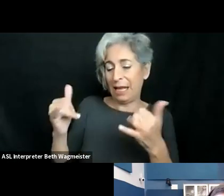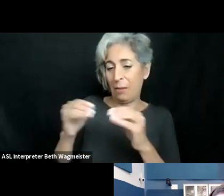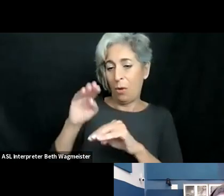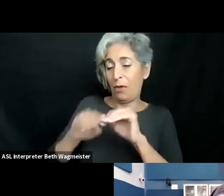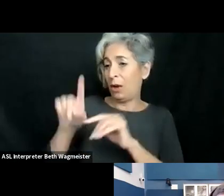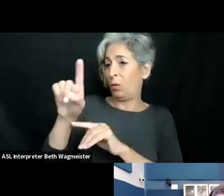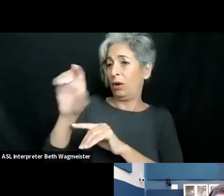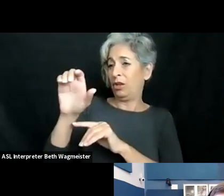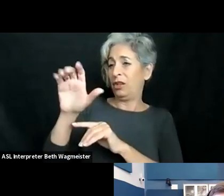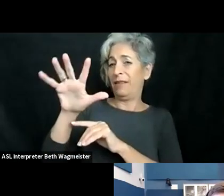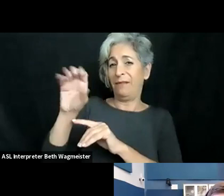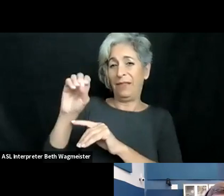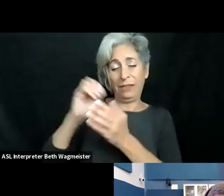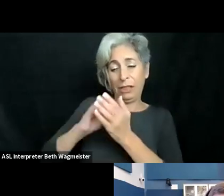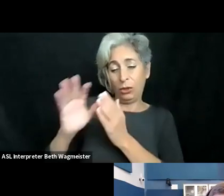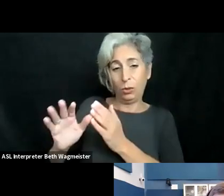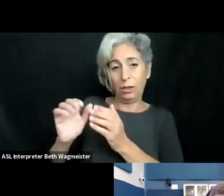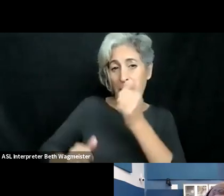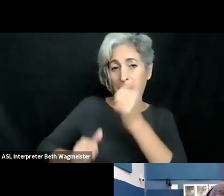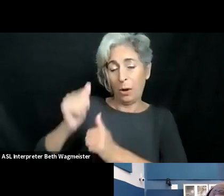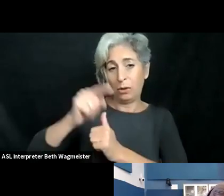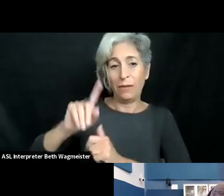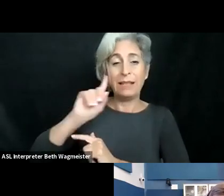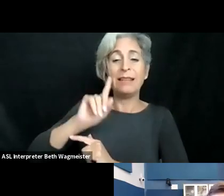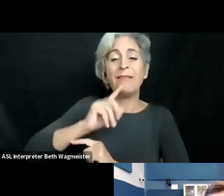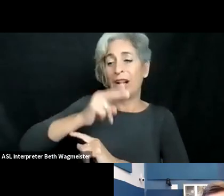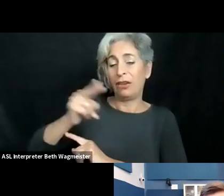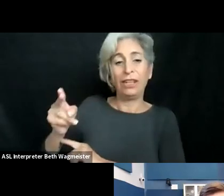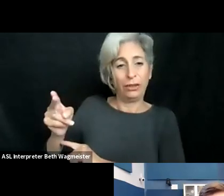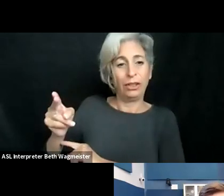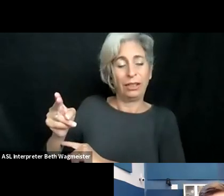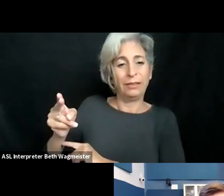history of teaching to students with disabilities. Now we